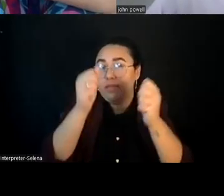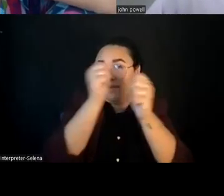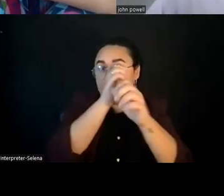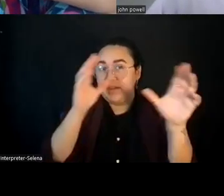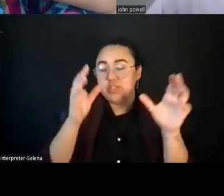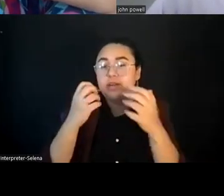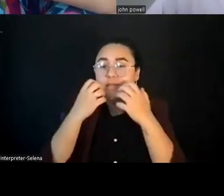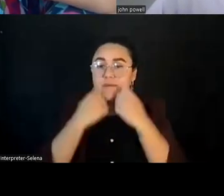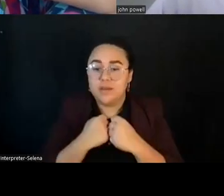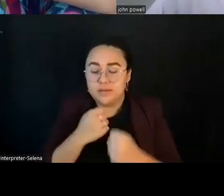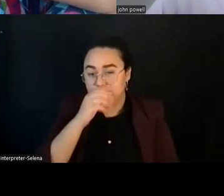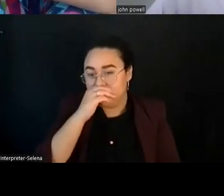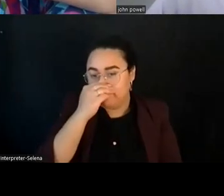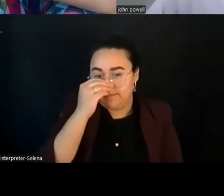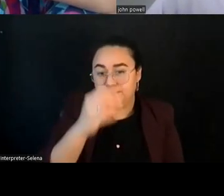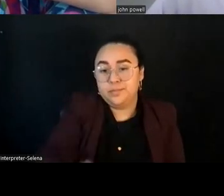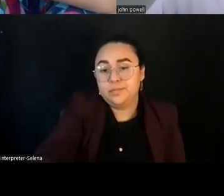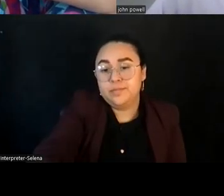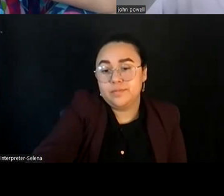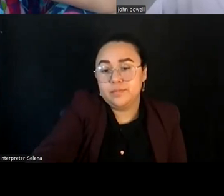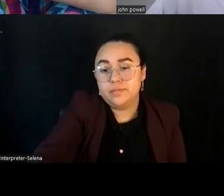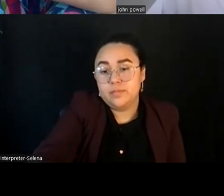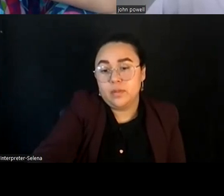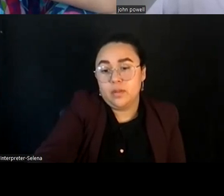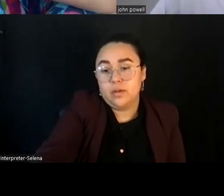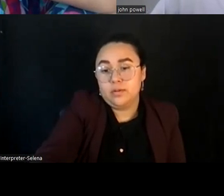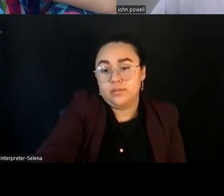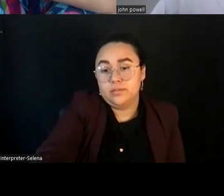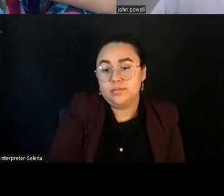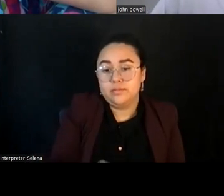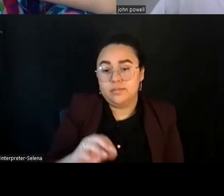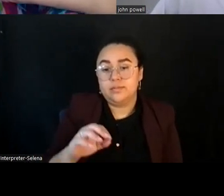So. I'm not Manuel either.